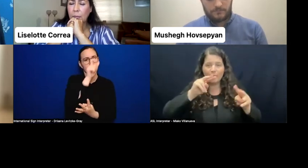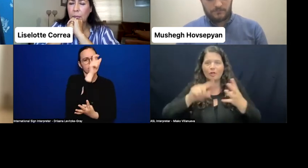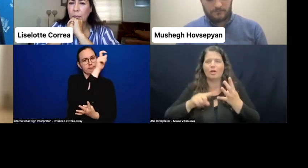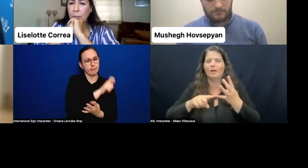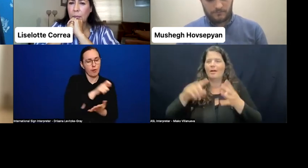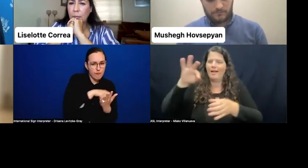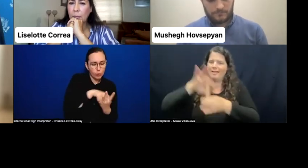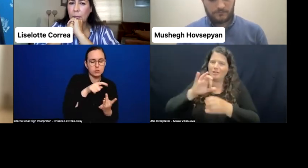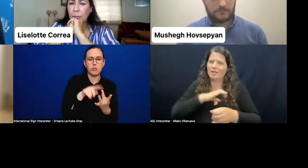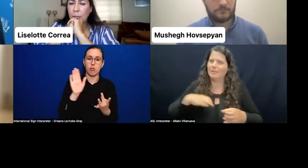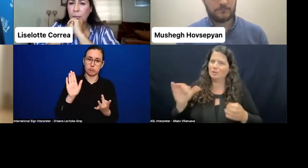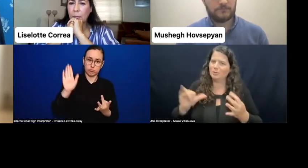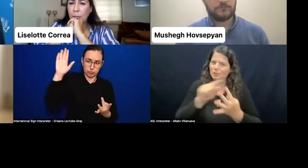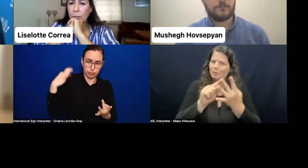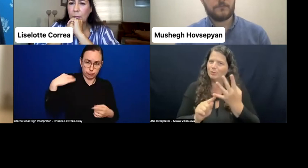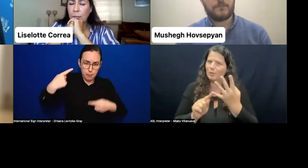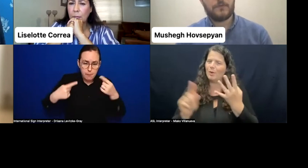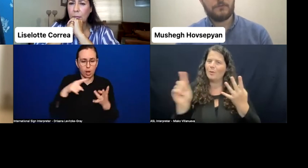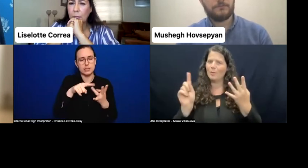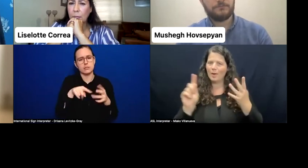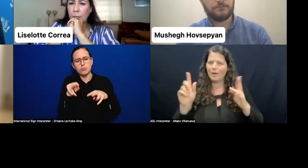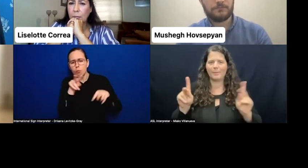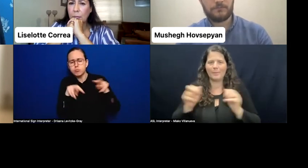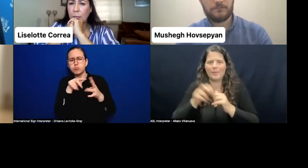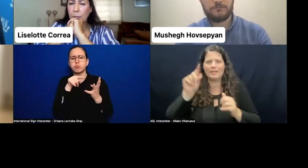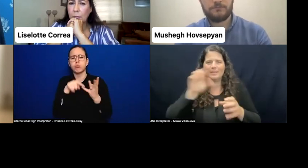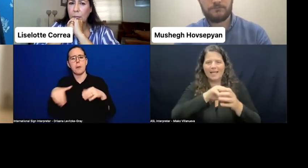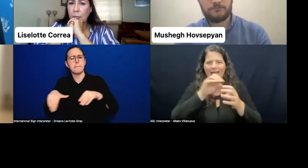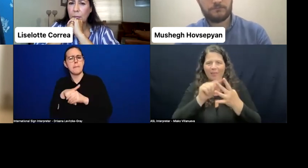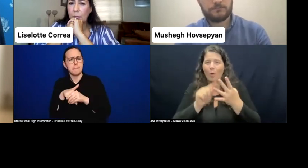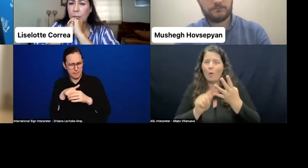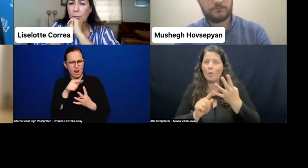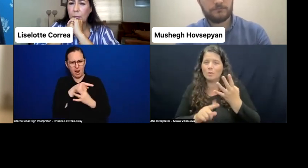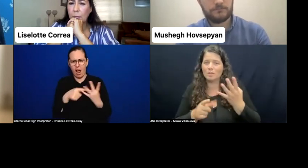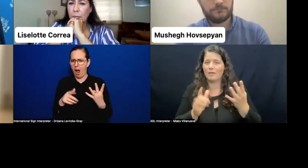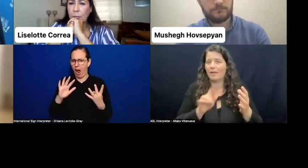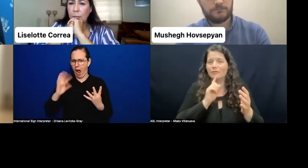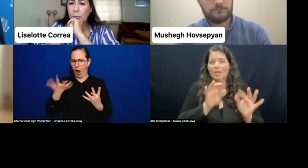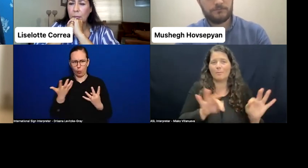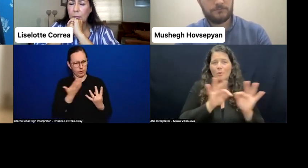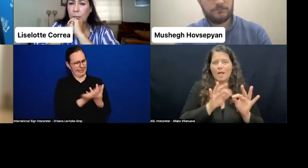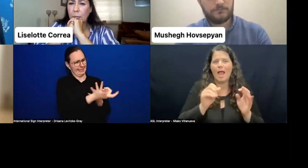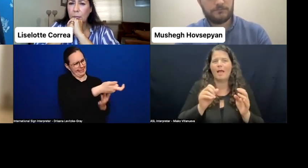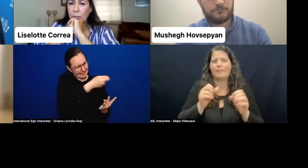How do we make sure persons with disability are part of all these different elements and also are seen through a value-based lens in all